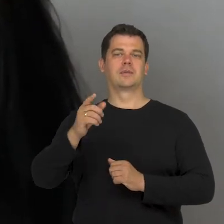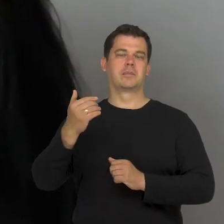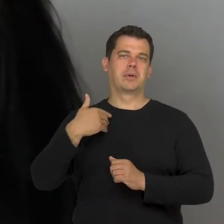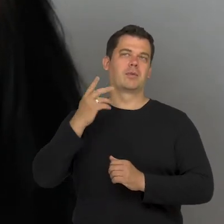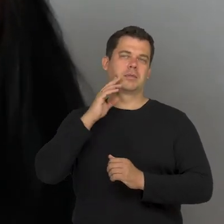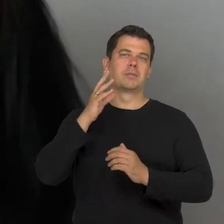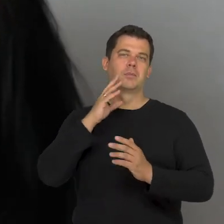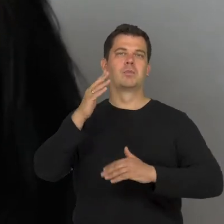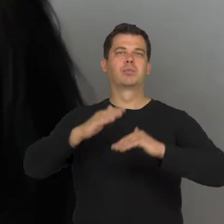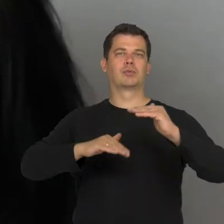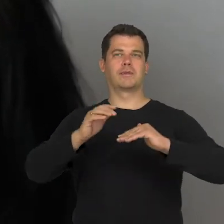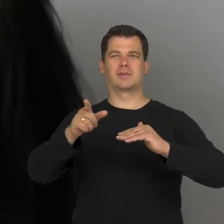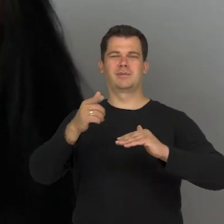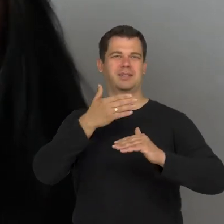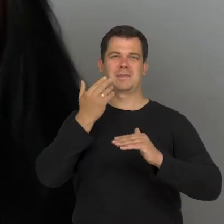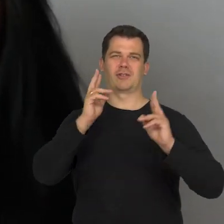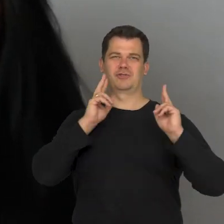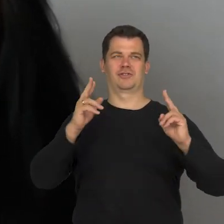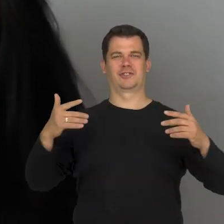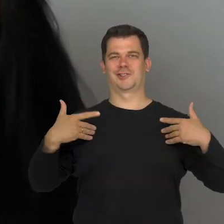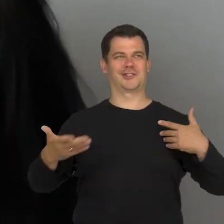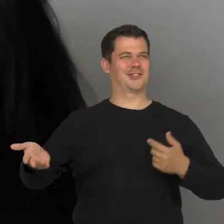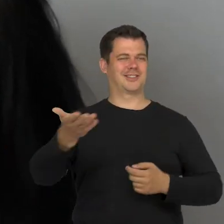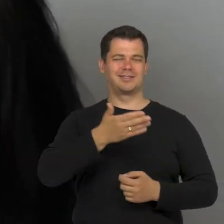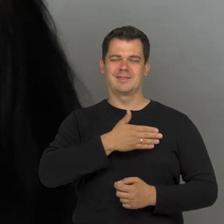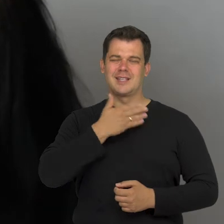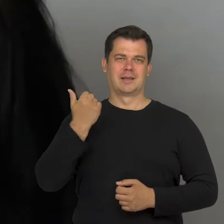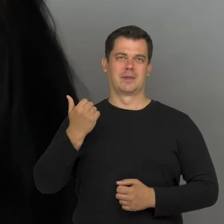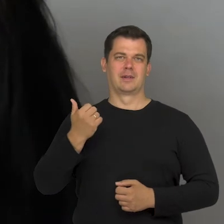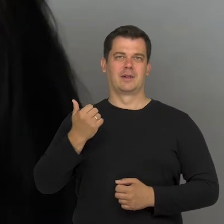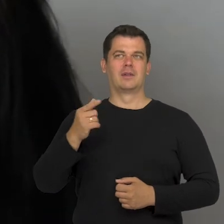which doesn't reflect in any way the reality in which we live and which goes through that reality